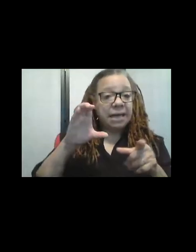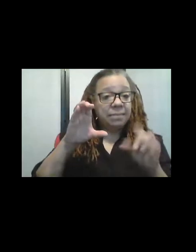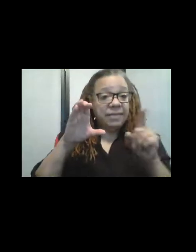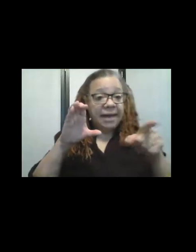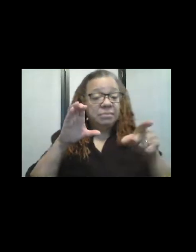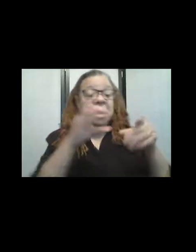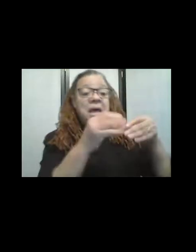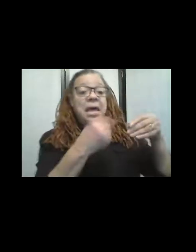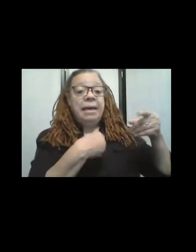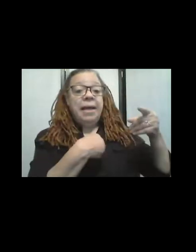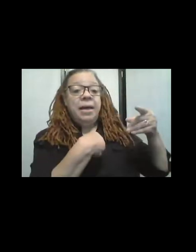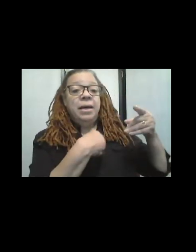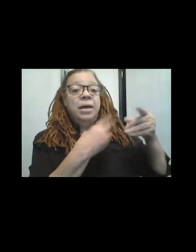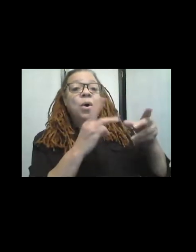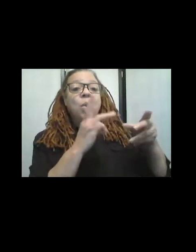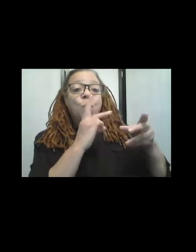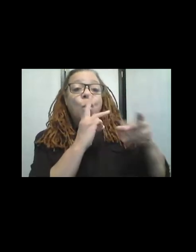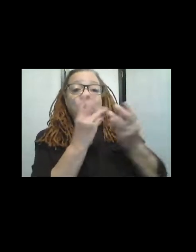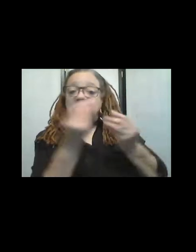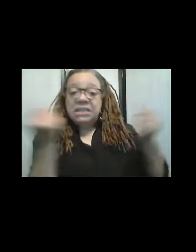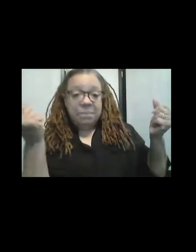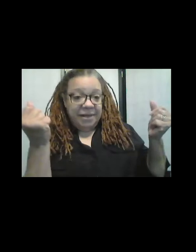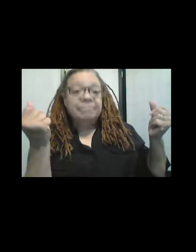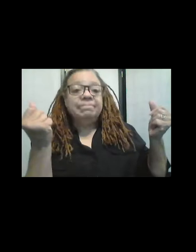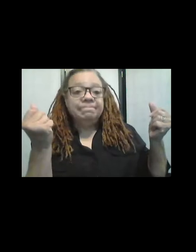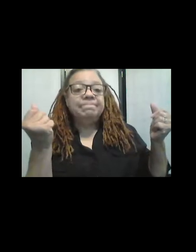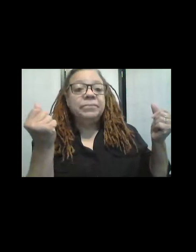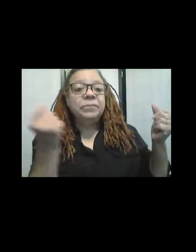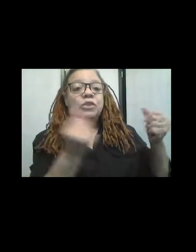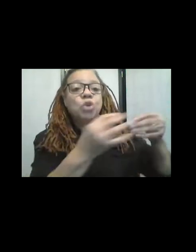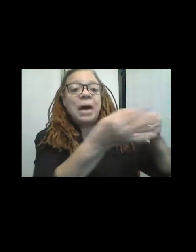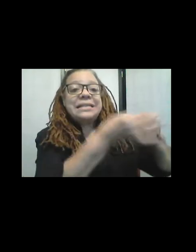um, it's water soluble? Yes. So I just stitched like crazy,